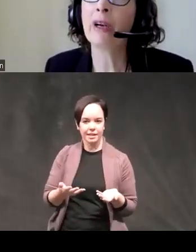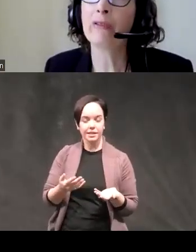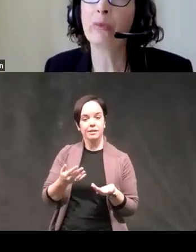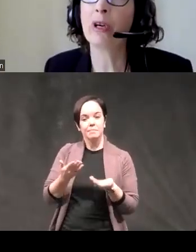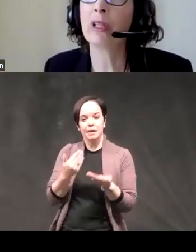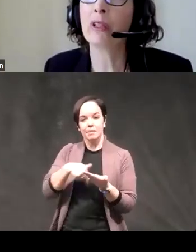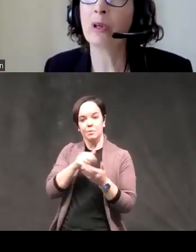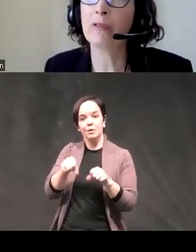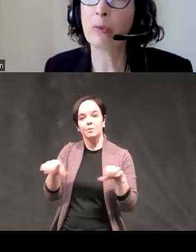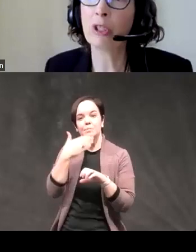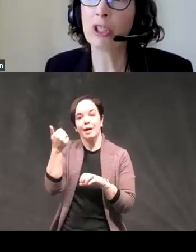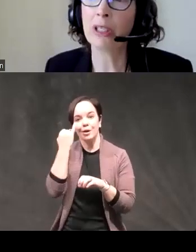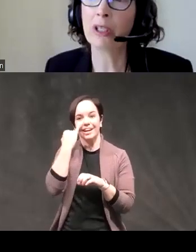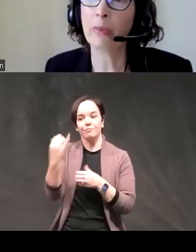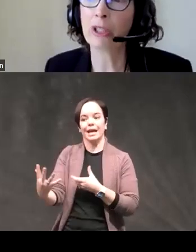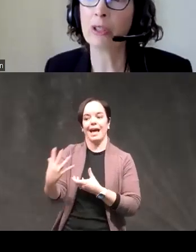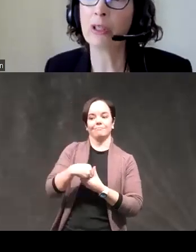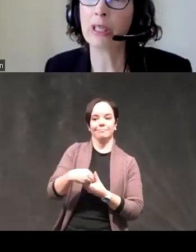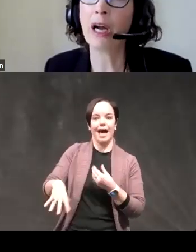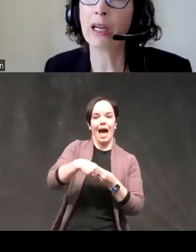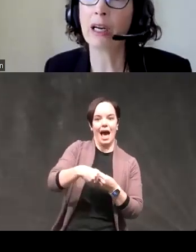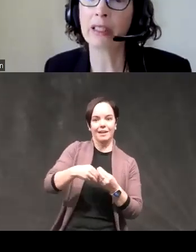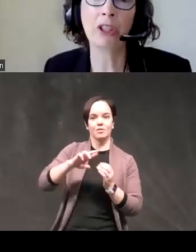if we brought the role of emotion into the picture and looked at hot cognition